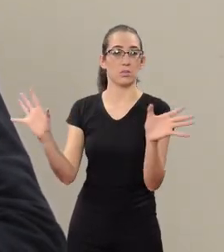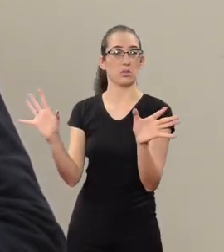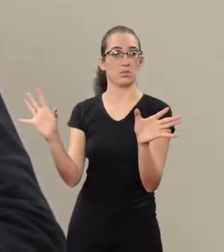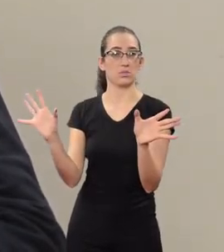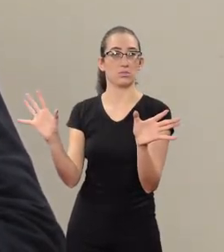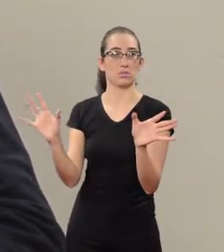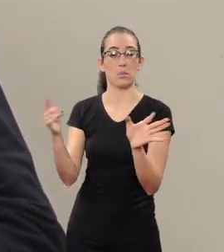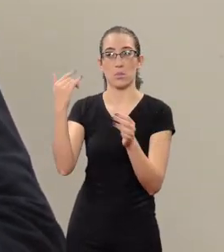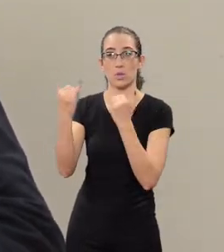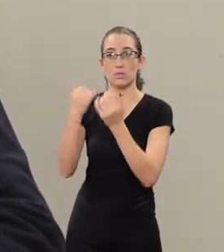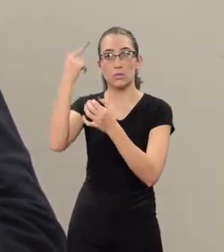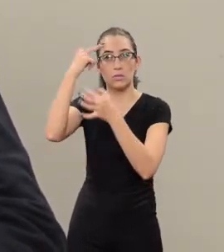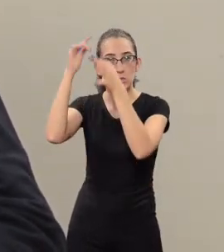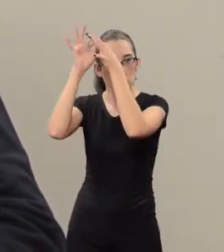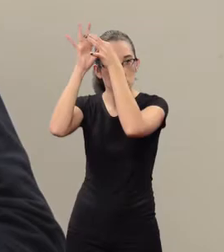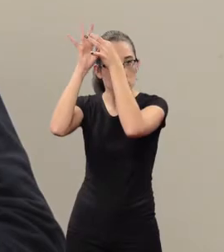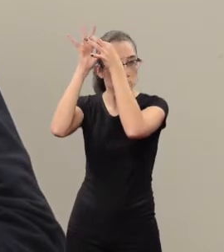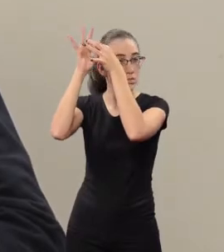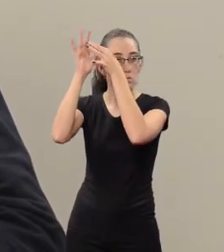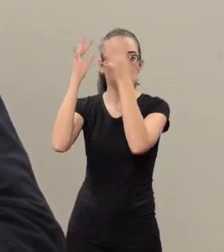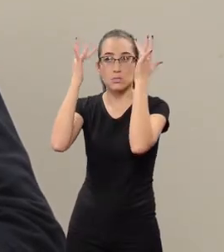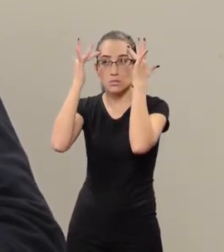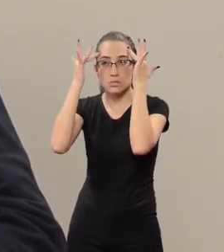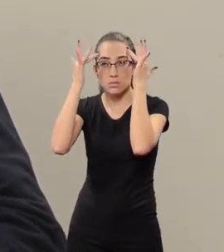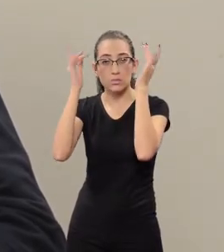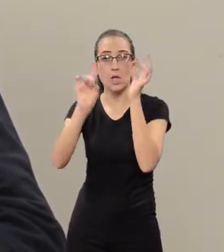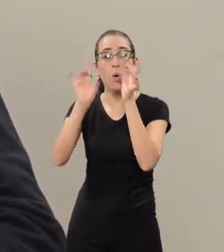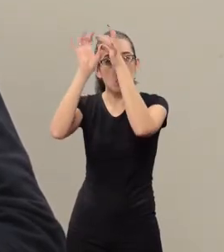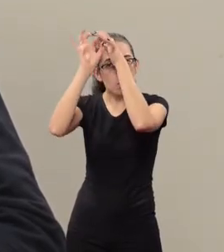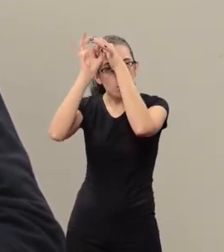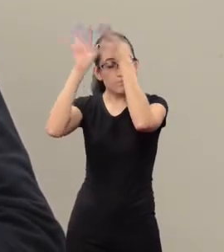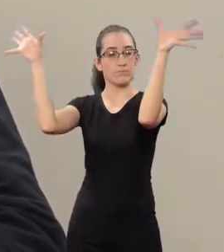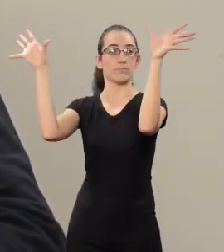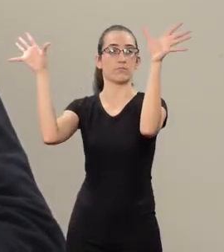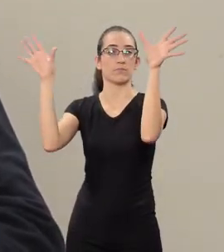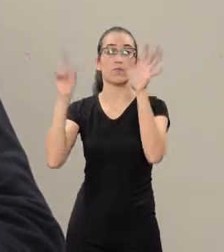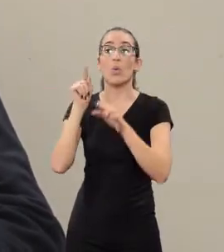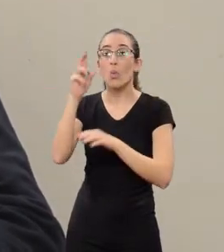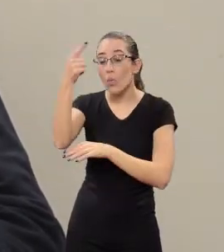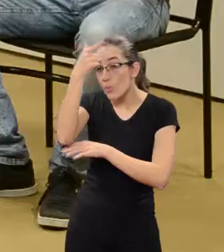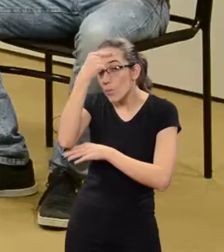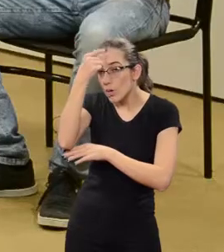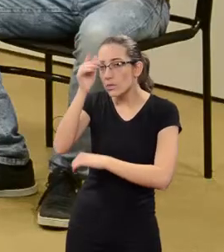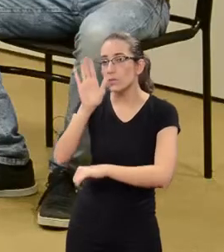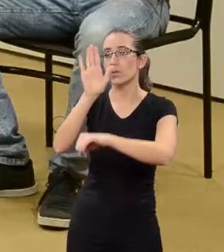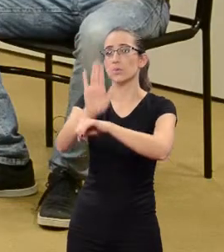you have to free your mind. The university serves for that.